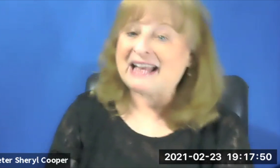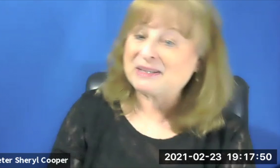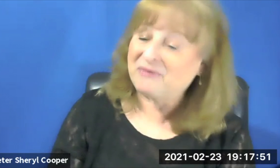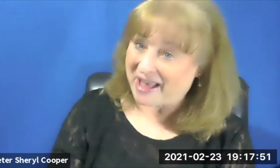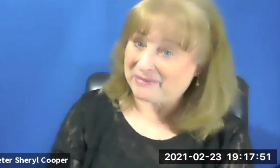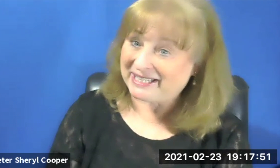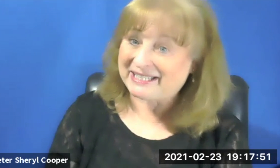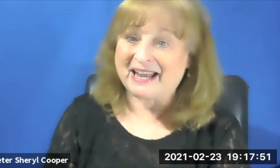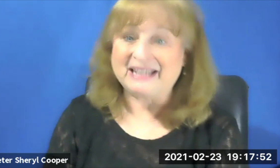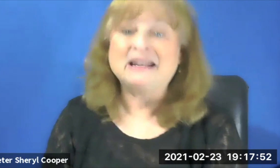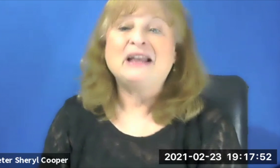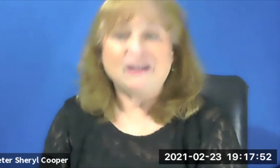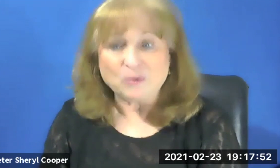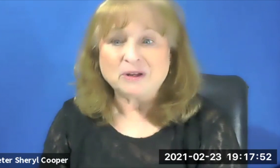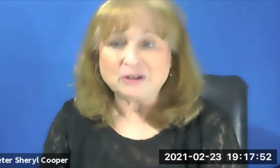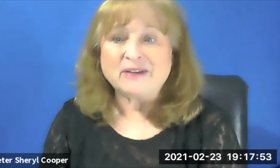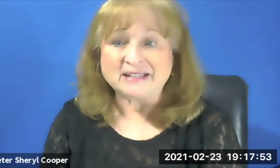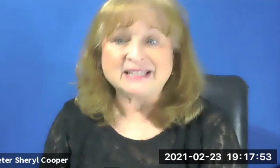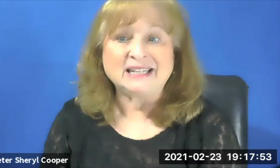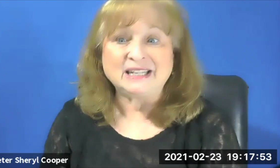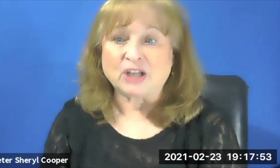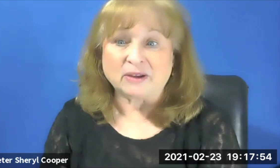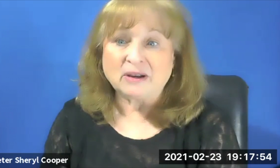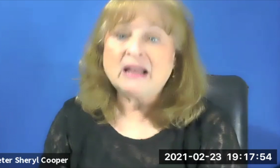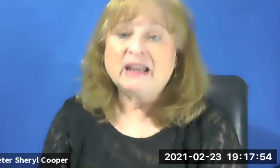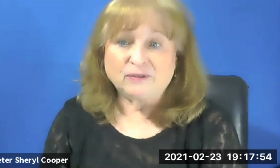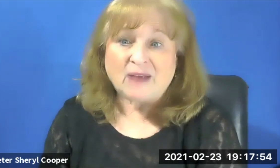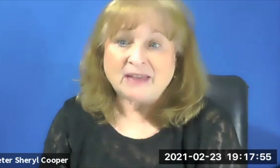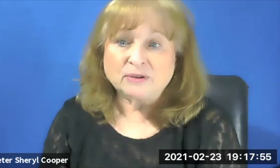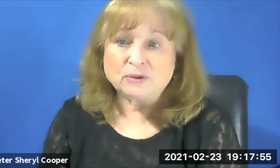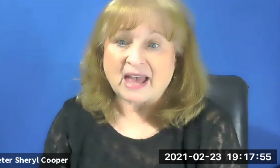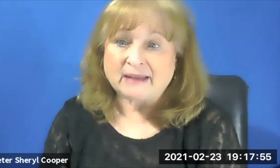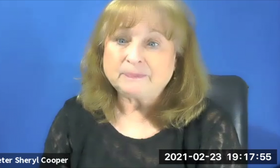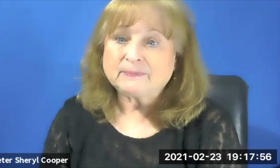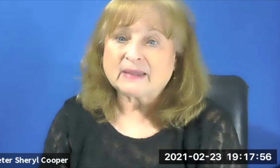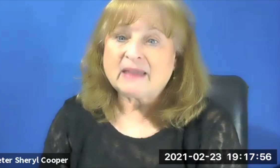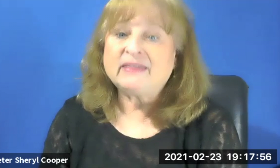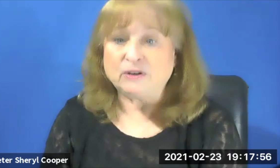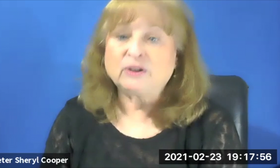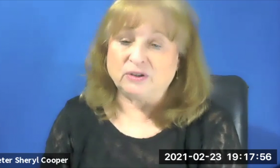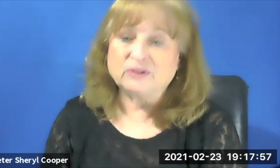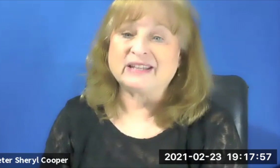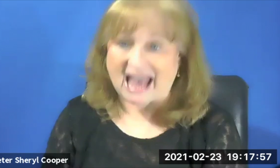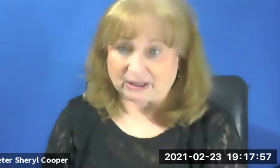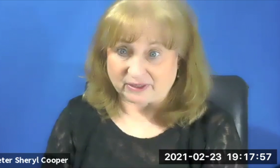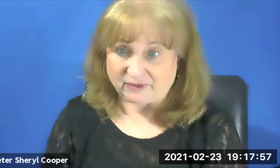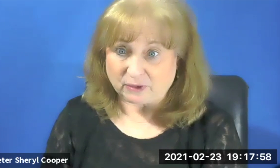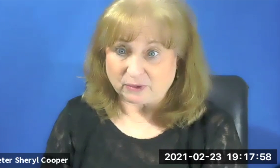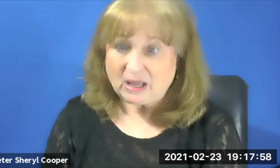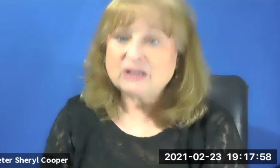some family tonight, if you want to look around and see each other, if you'd rather do that, then you can use the gallery view.